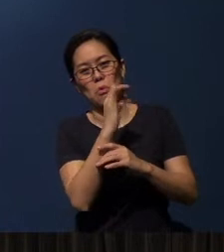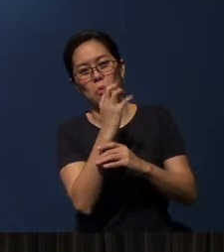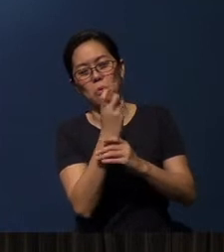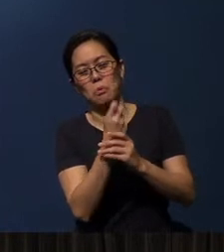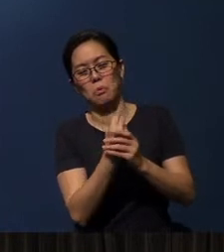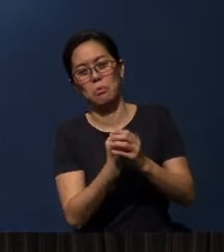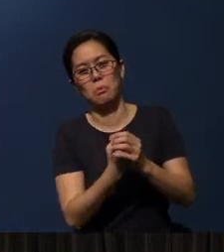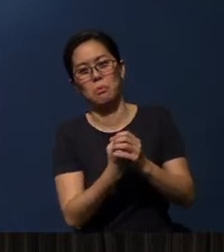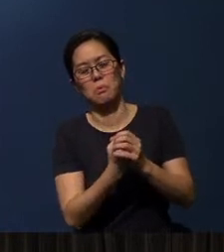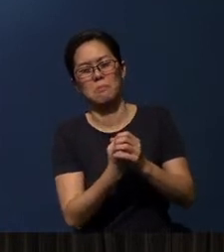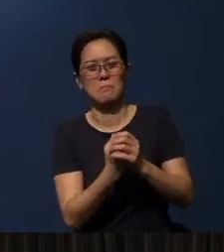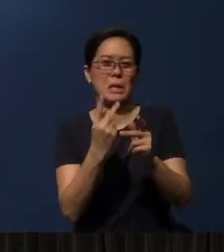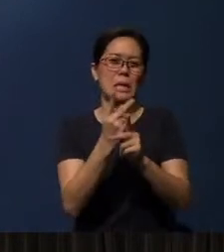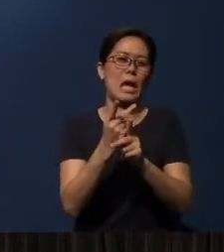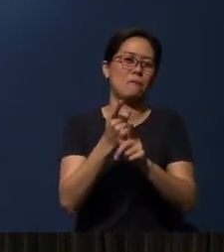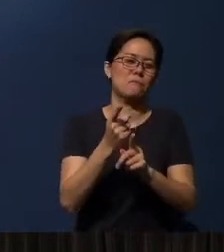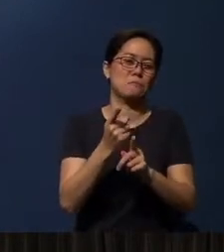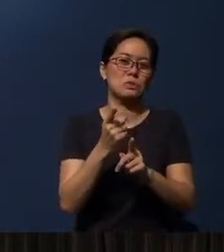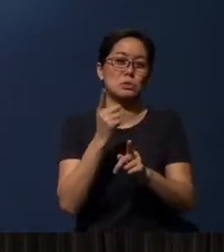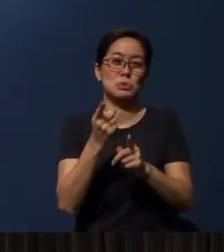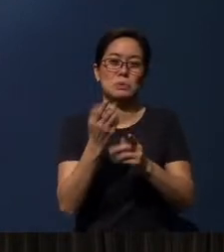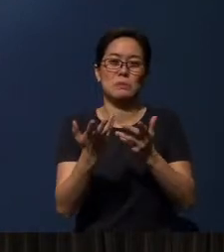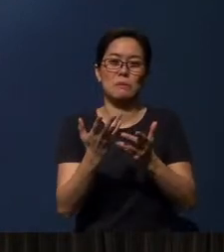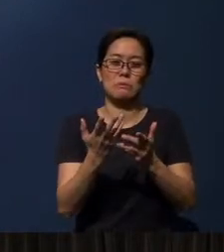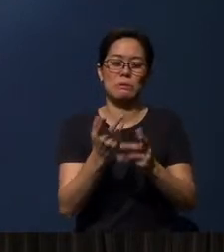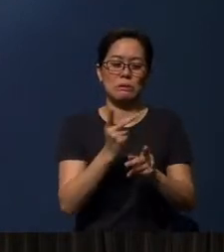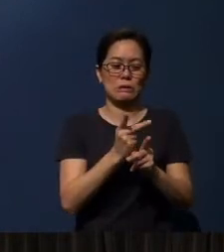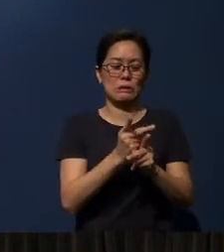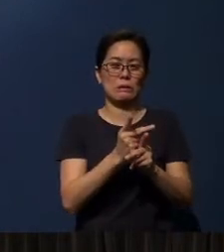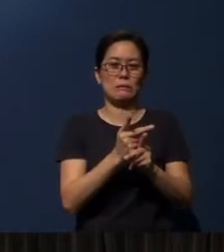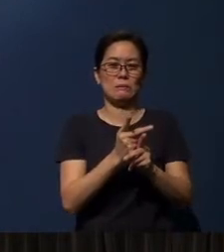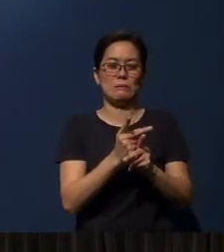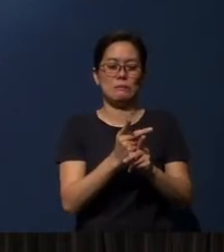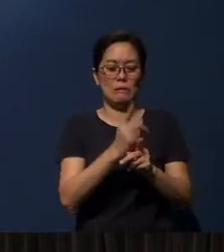Be careful, that you may be keeping only, therefore, a dead faith.